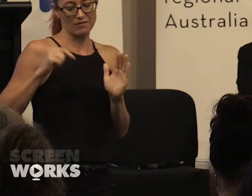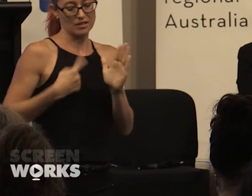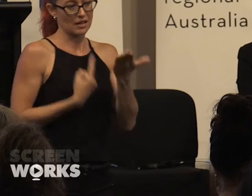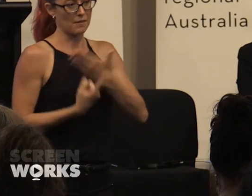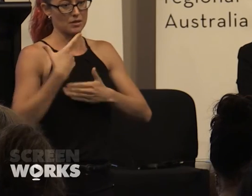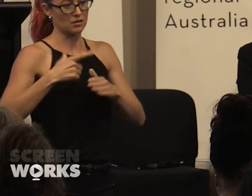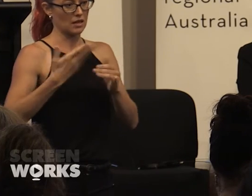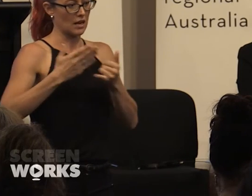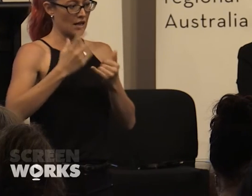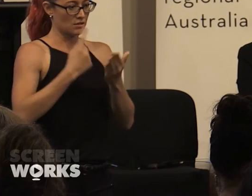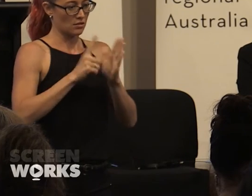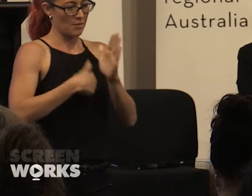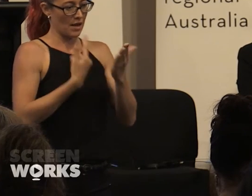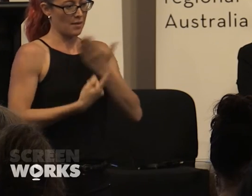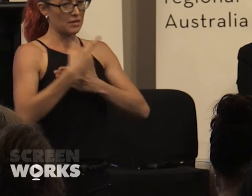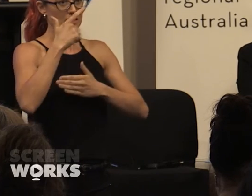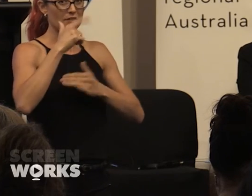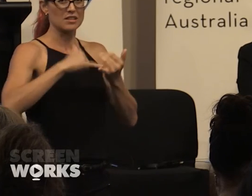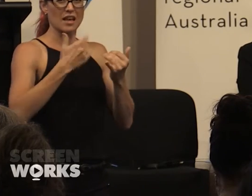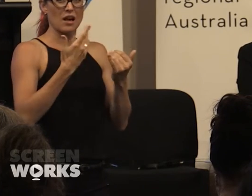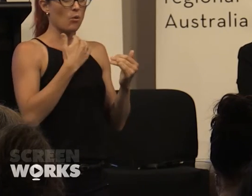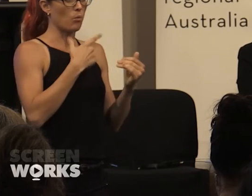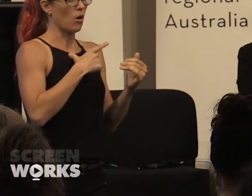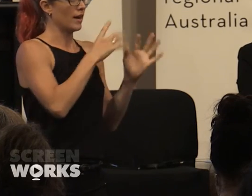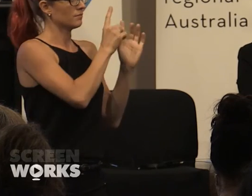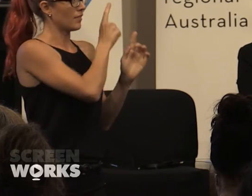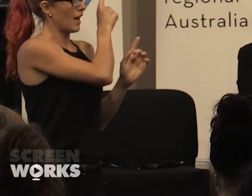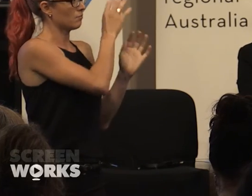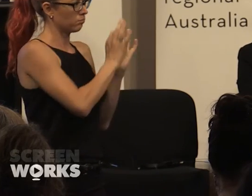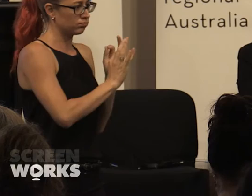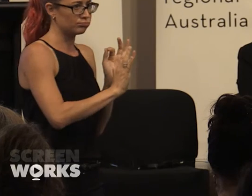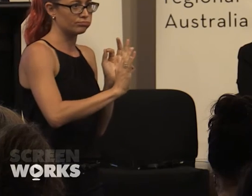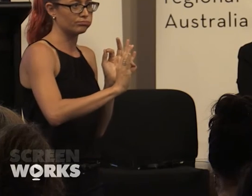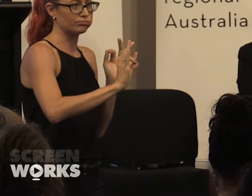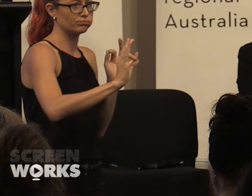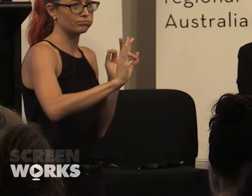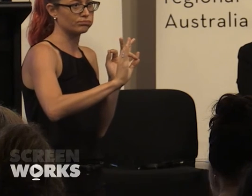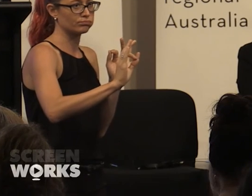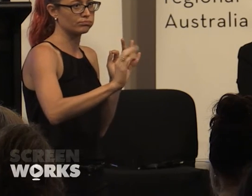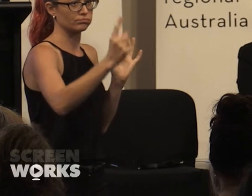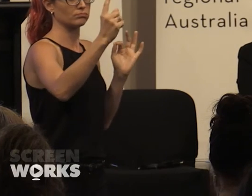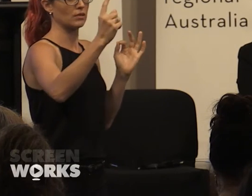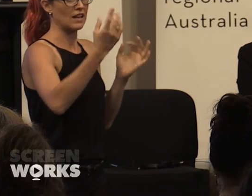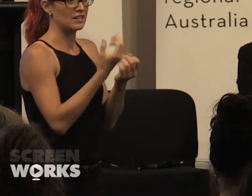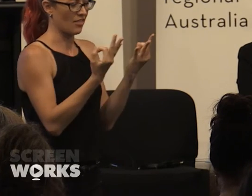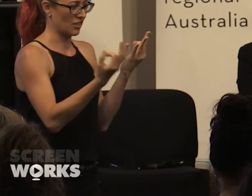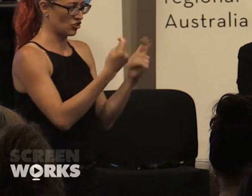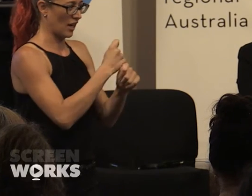last happened in the seventies. How come there's been such a big gap for it to happen again and not anything changed in the meantime and so yeah I